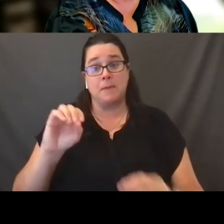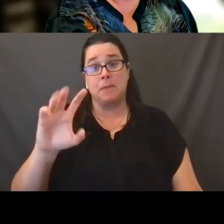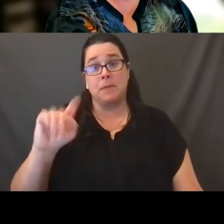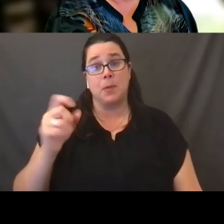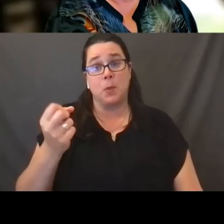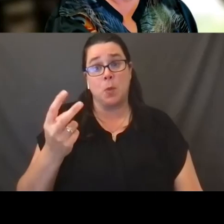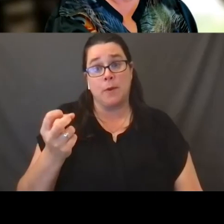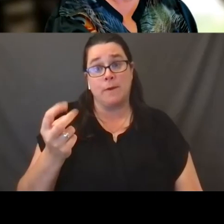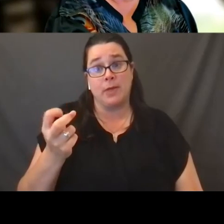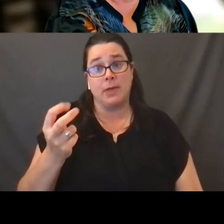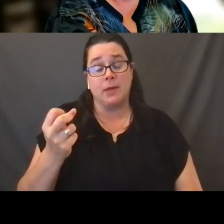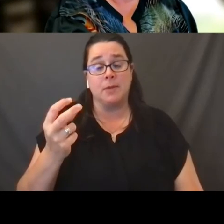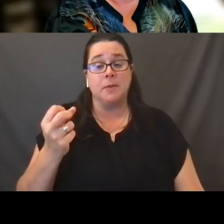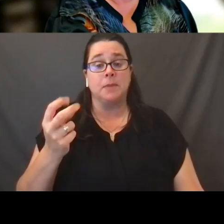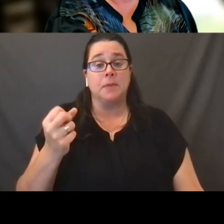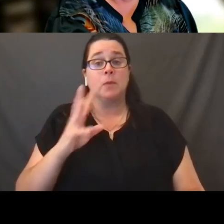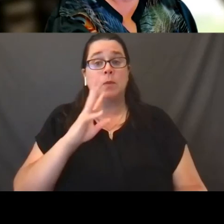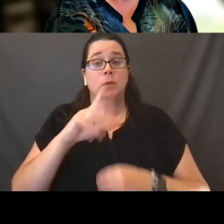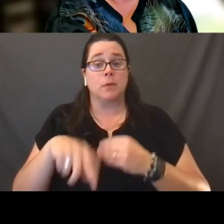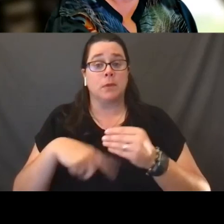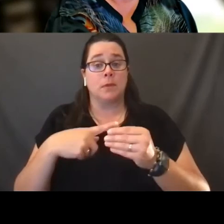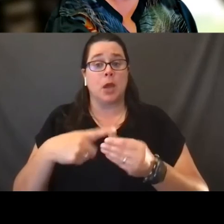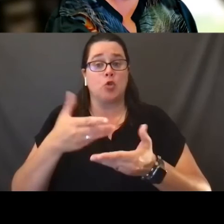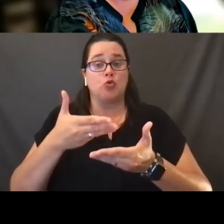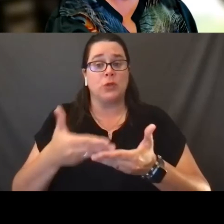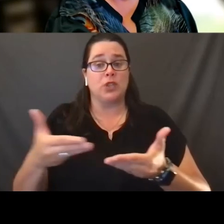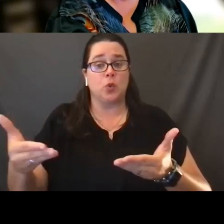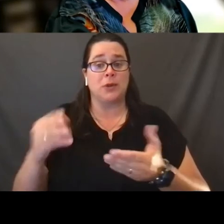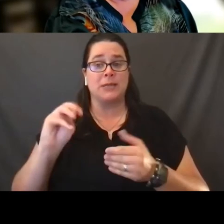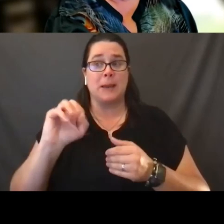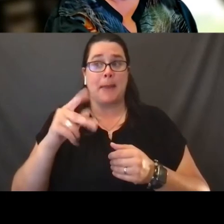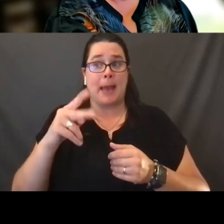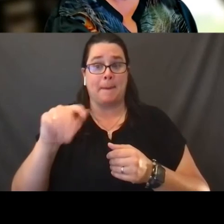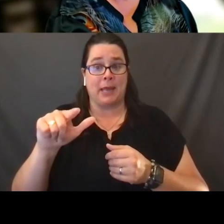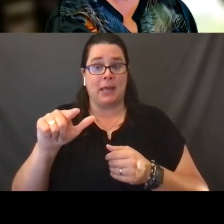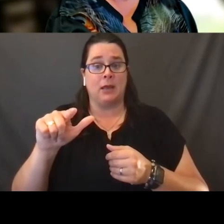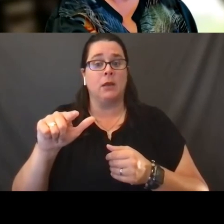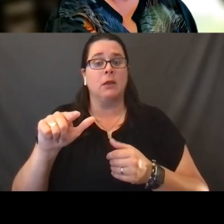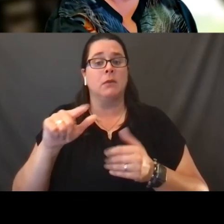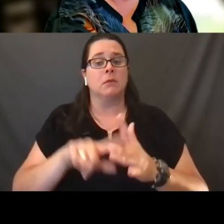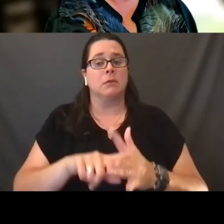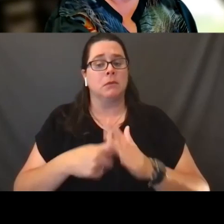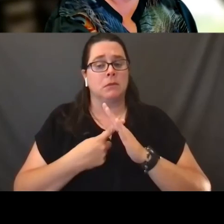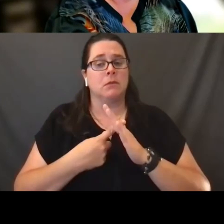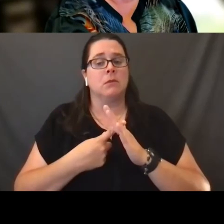We're gonna be talking about resource mapping. So we're gonna be beginning to get a sense